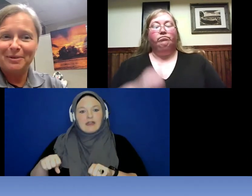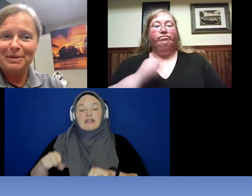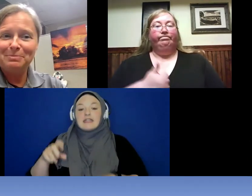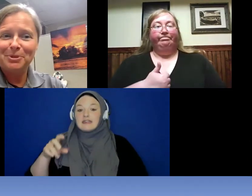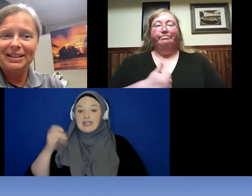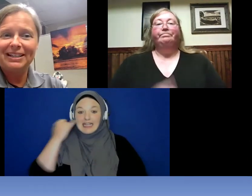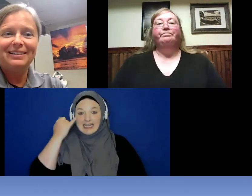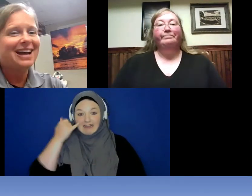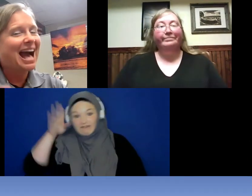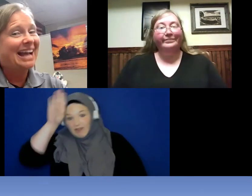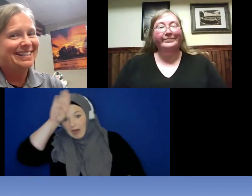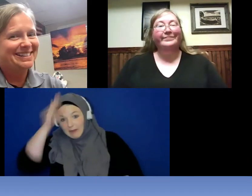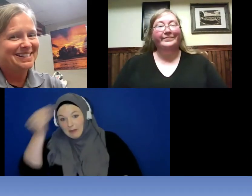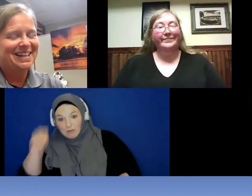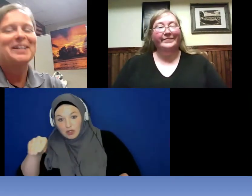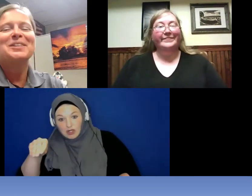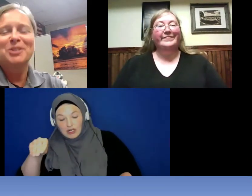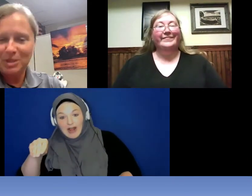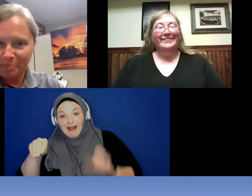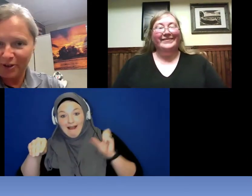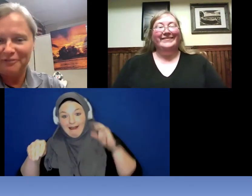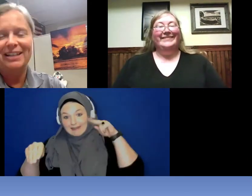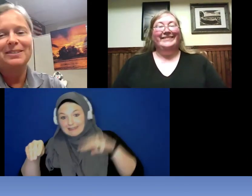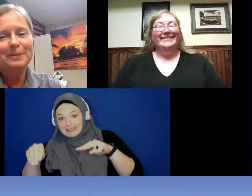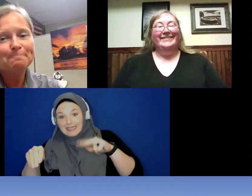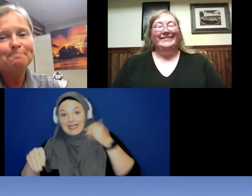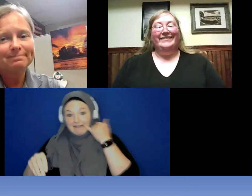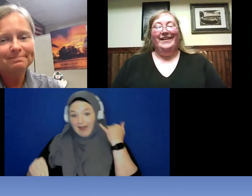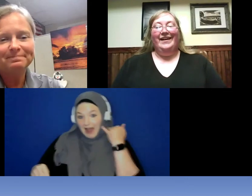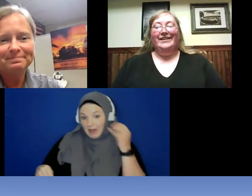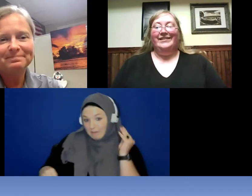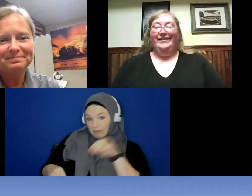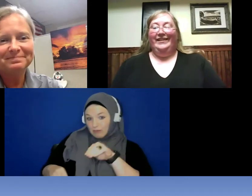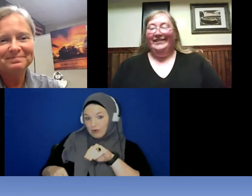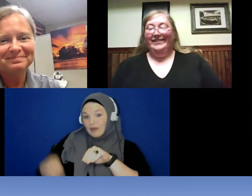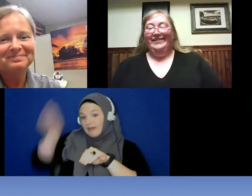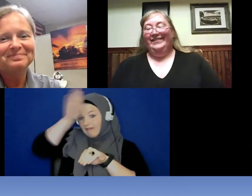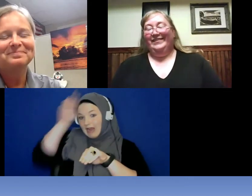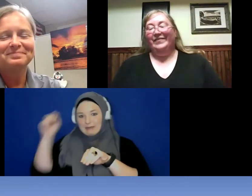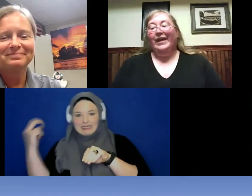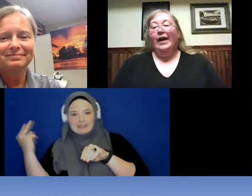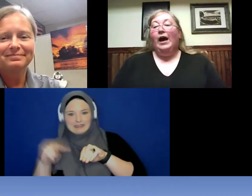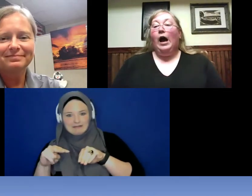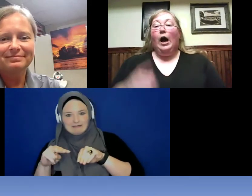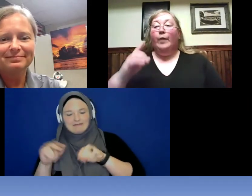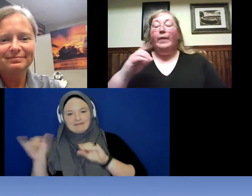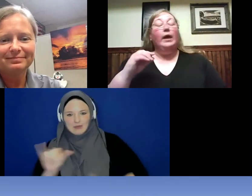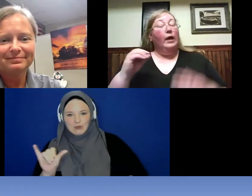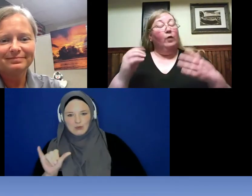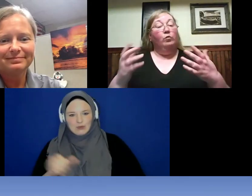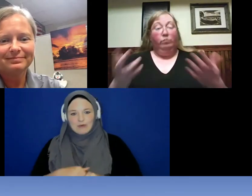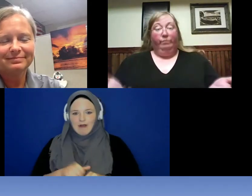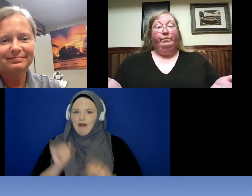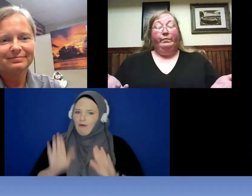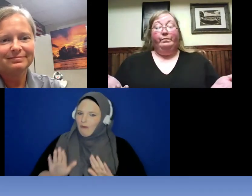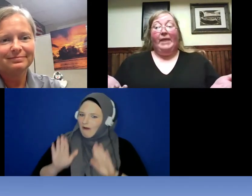firemen put it in I can see it so it's perfect . >> DEBBIE JONES: Excellent. As